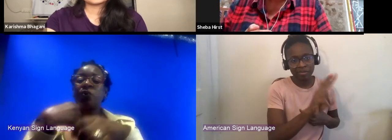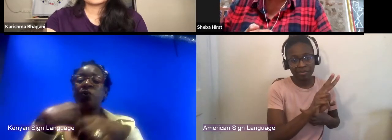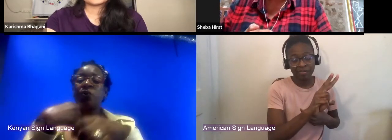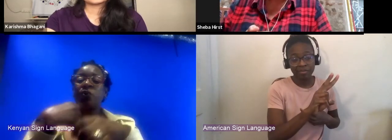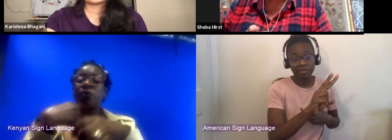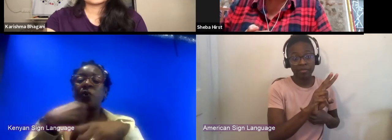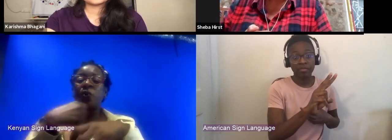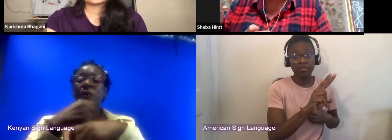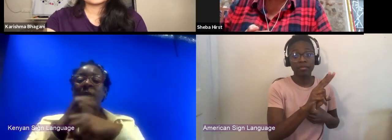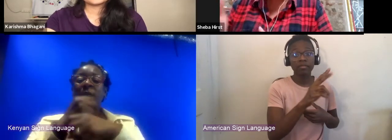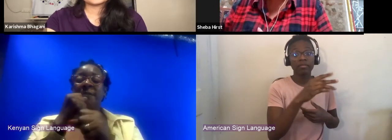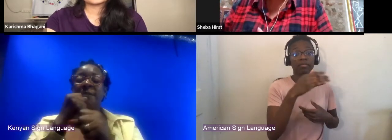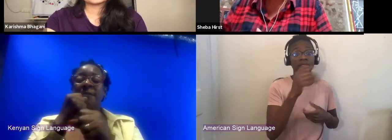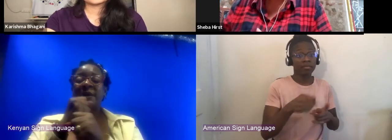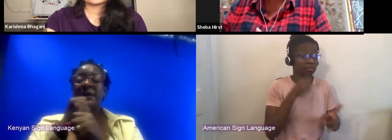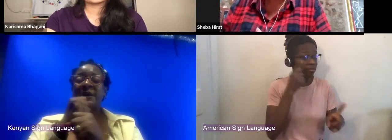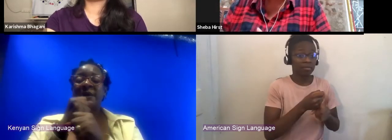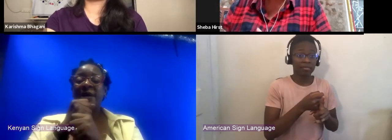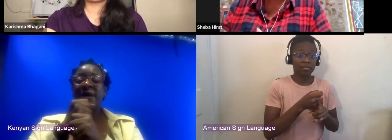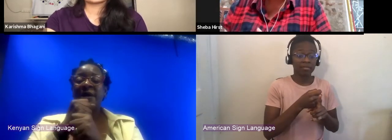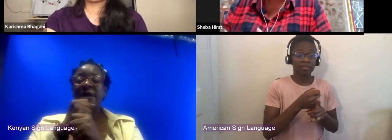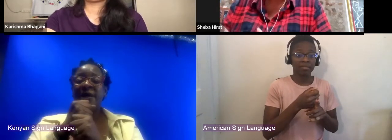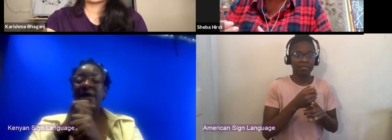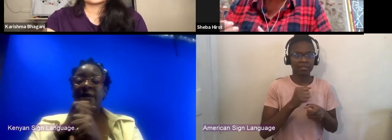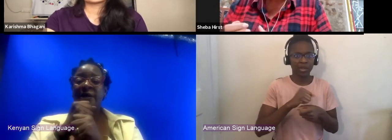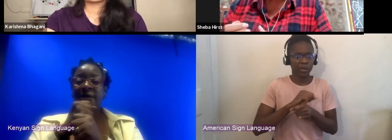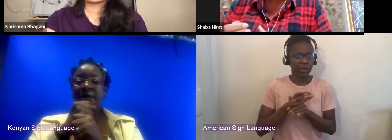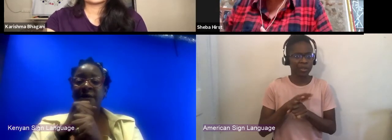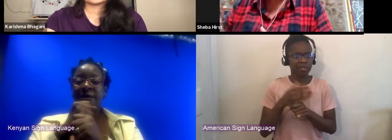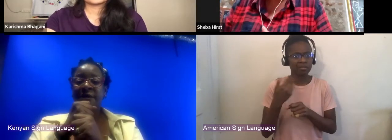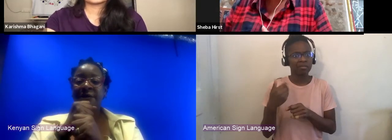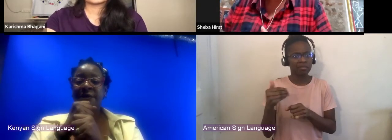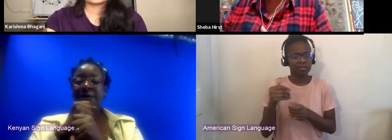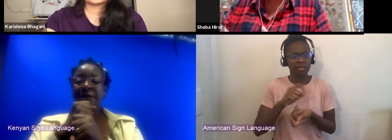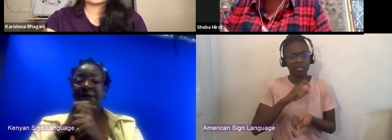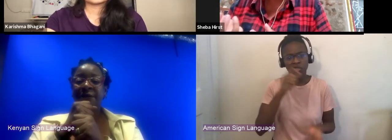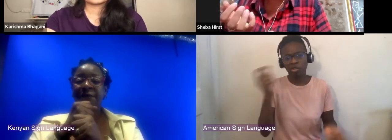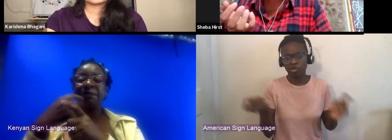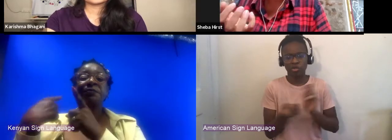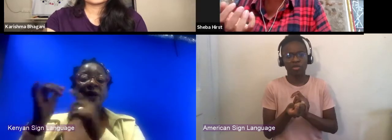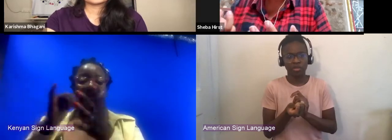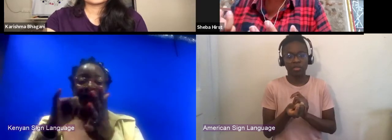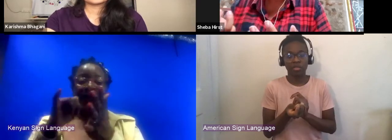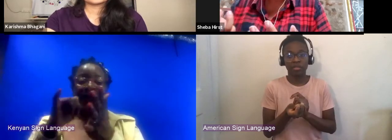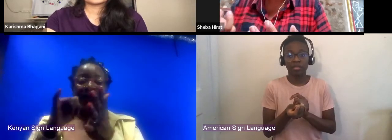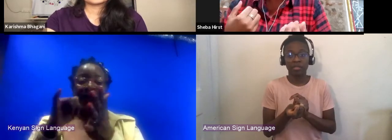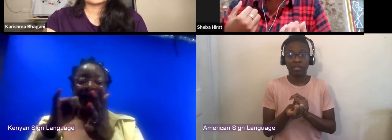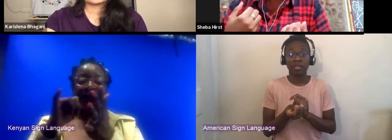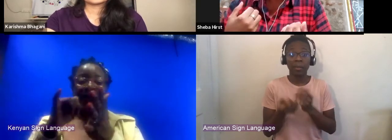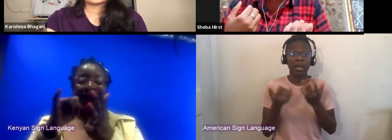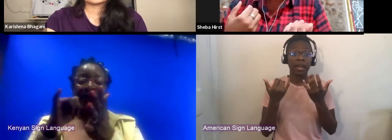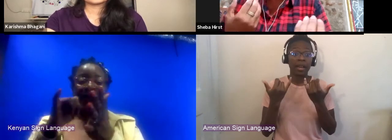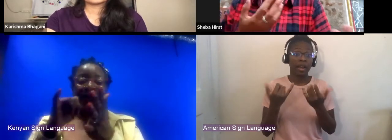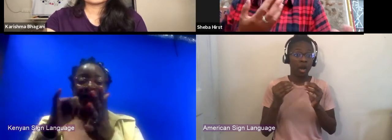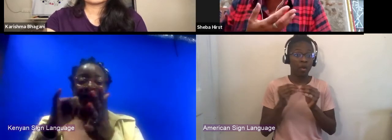but it also has opened up also wonderful possibilities of what we can do using the lens of the camera